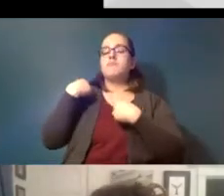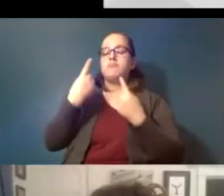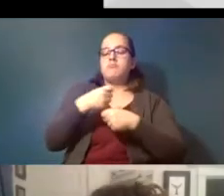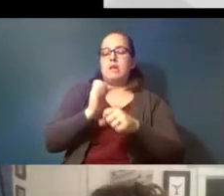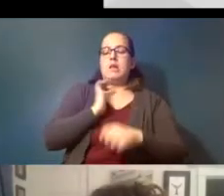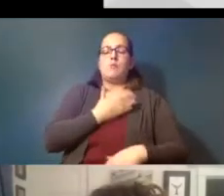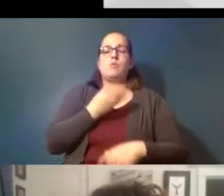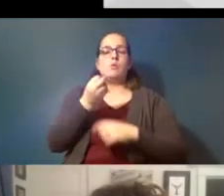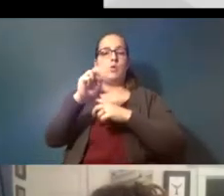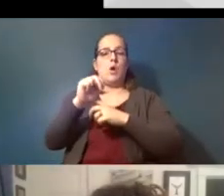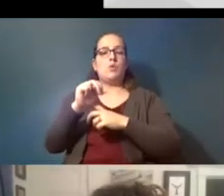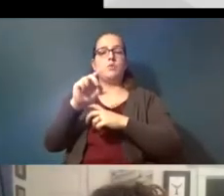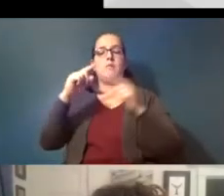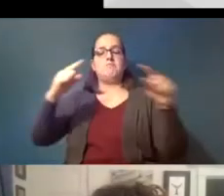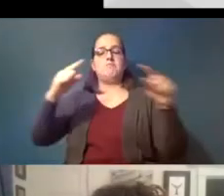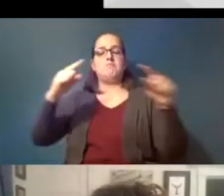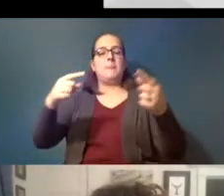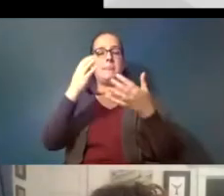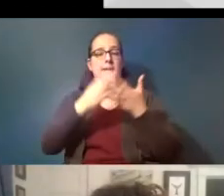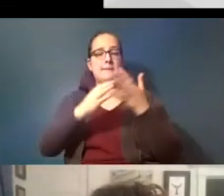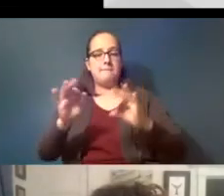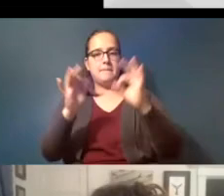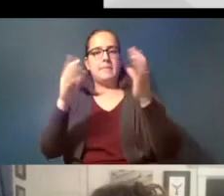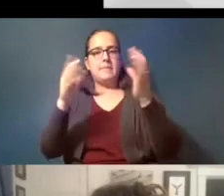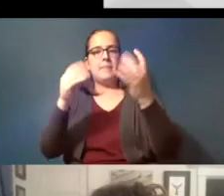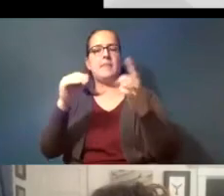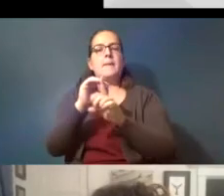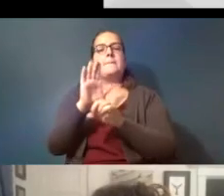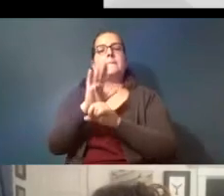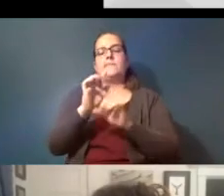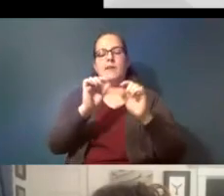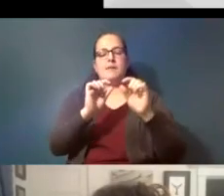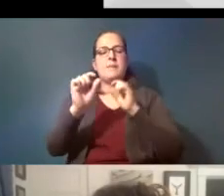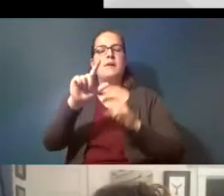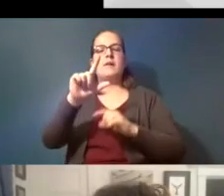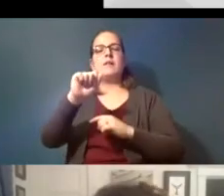exposing small larval fish as you're seeing you see these little dots swimming around on